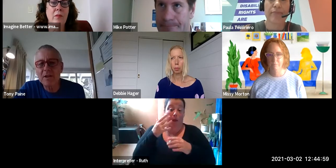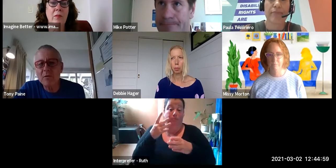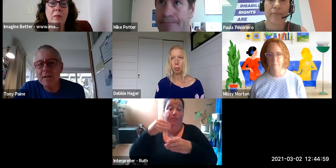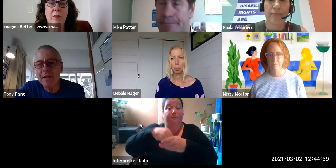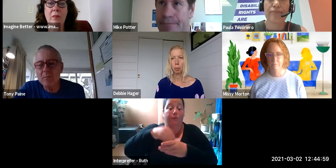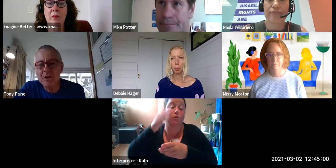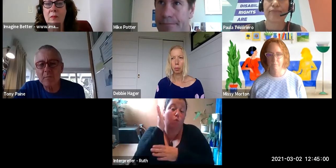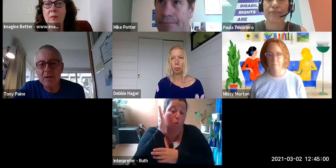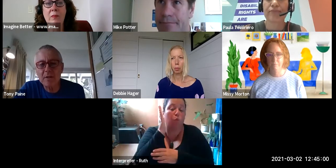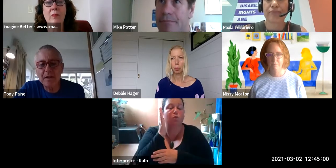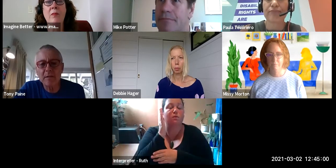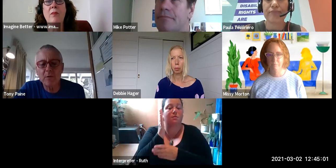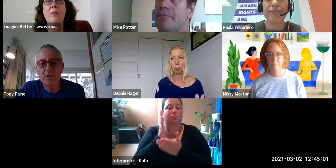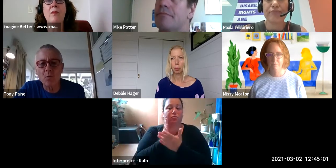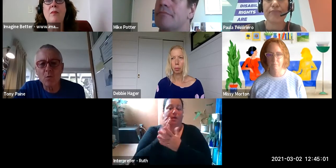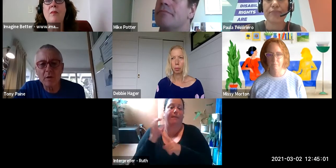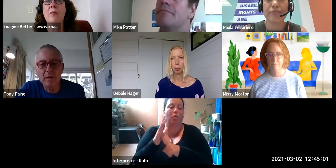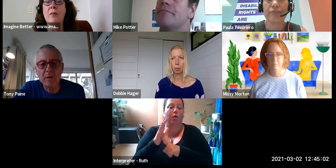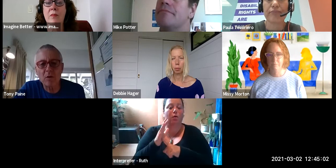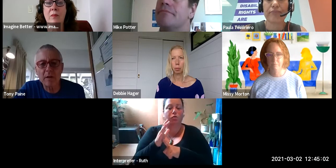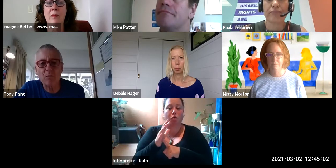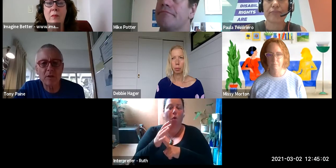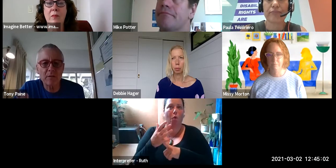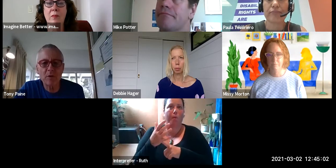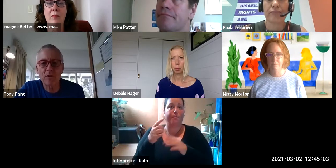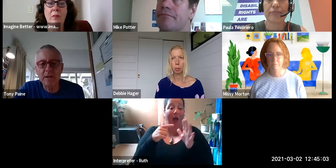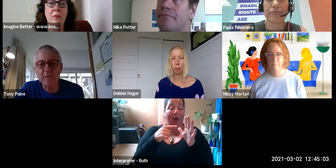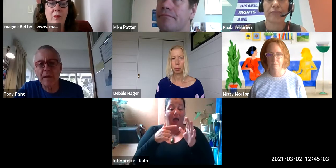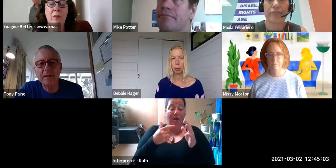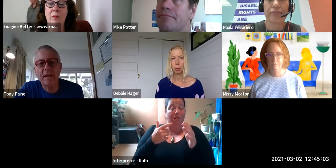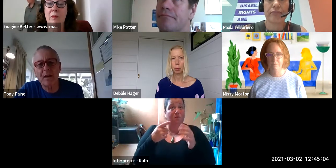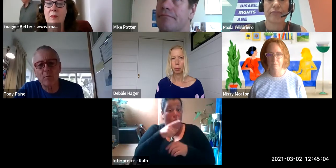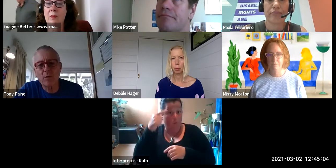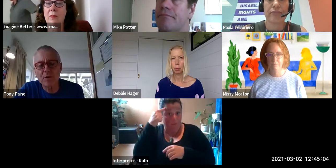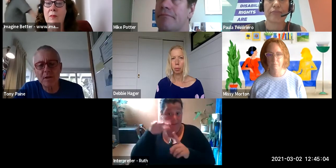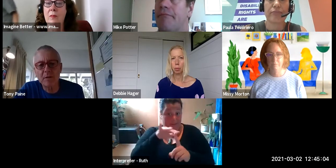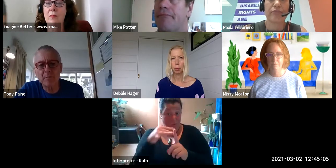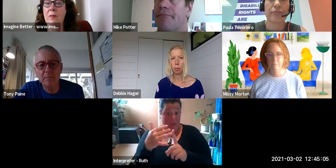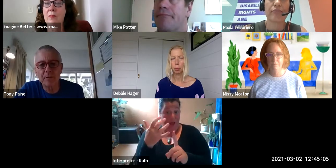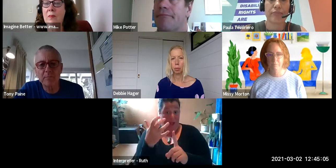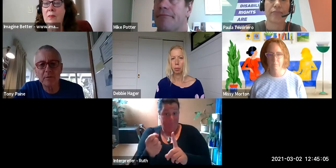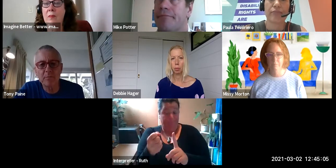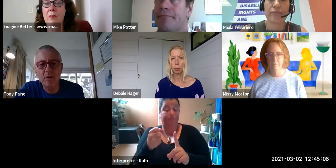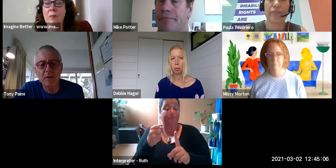But is there a sense in which ableism is negative for us all and what and what is what's your sense of that and is that a helpful concept to promote?